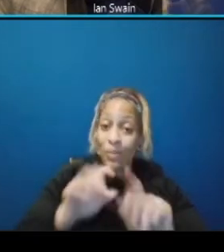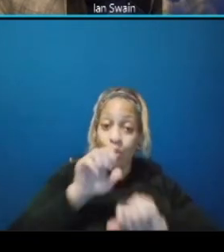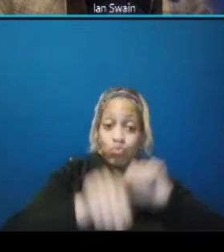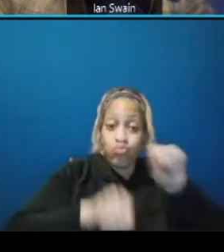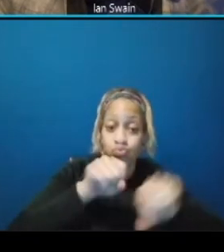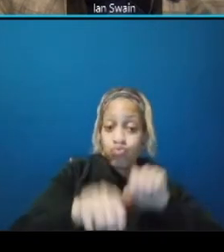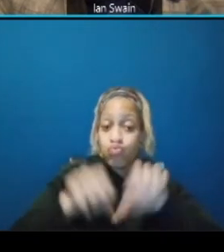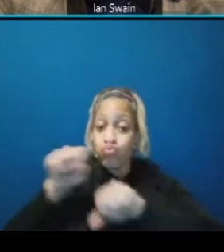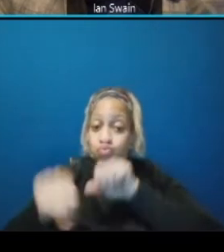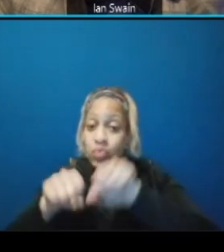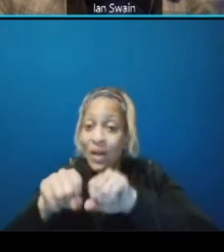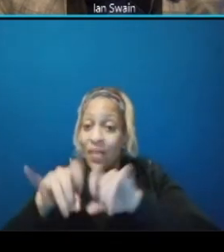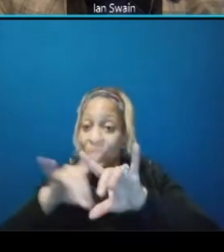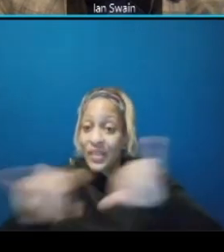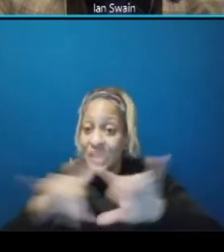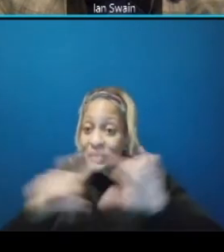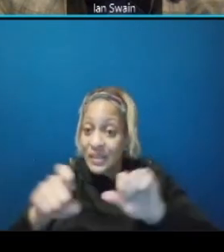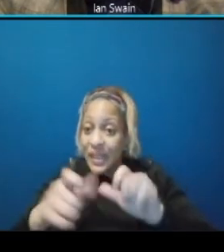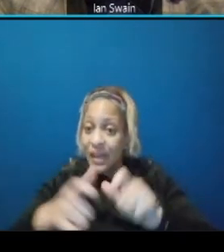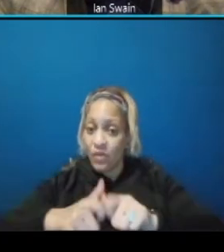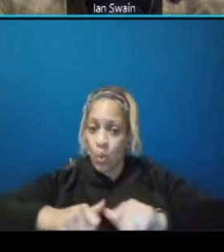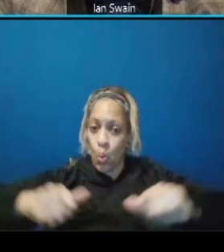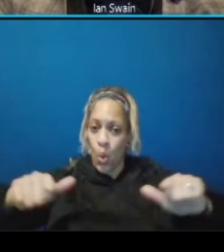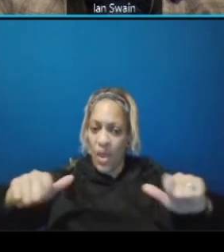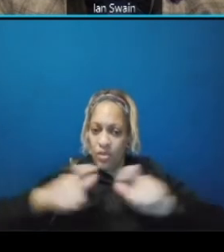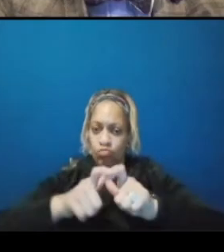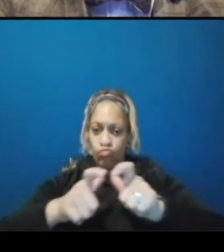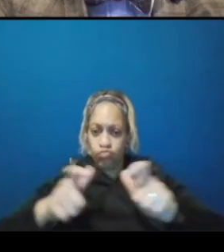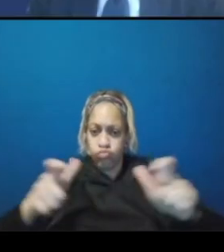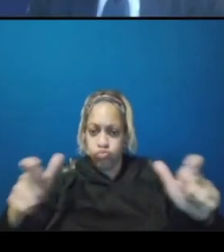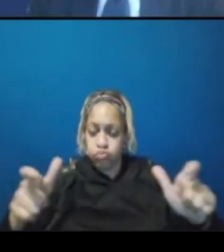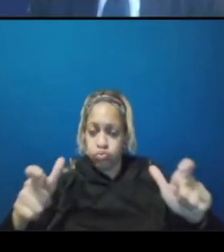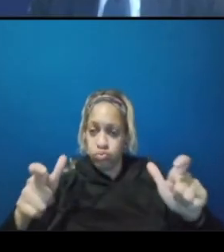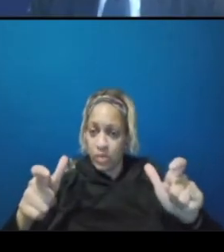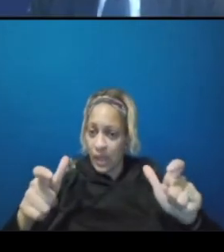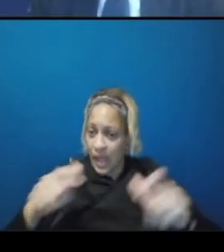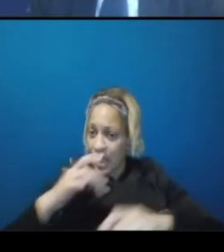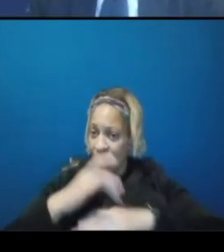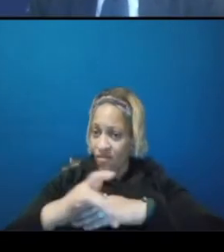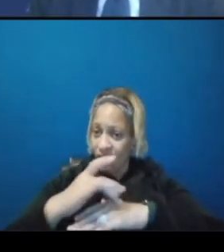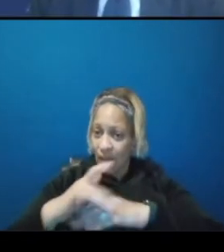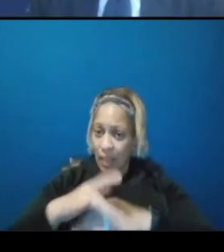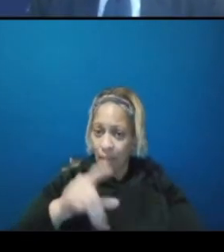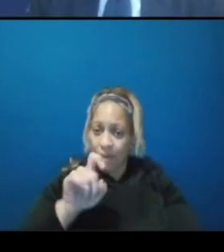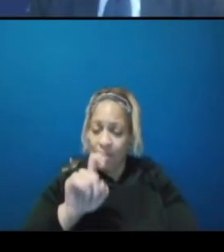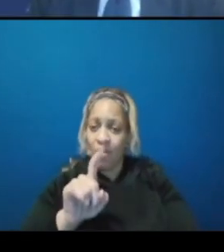to access at the same time um the the the intent to share these path is on the south